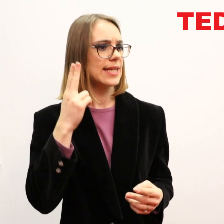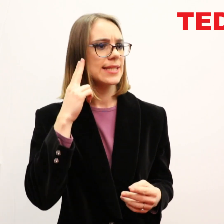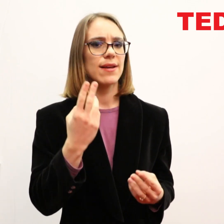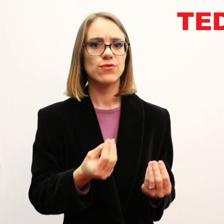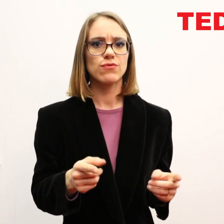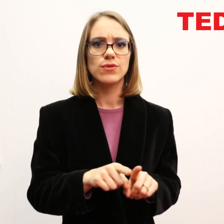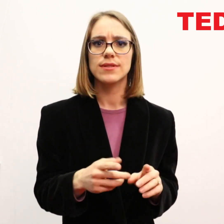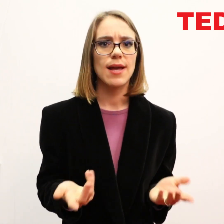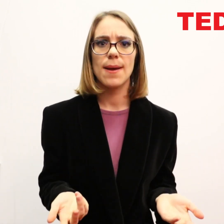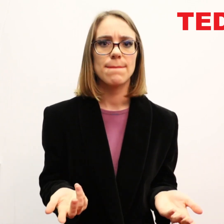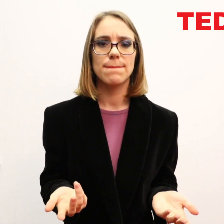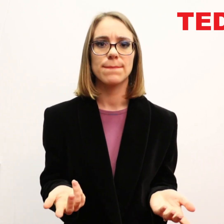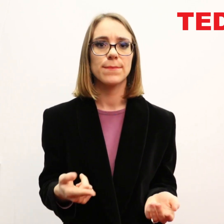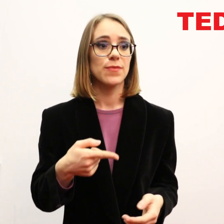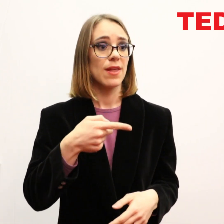do not see that from the children they teach.